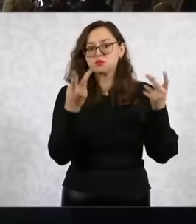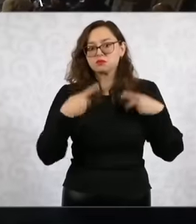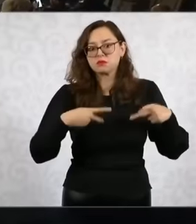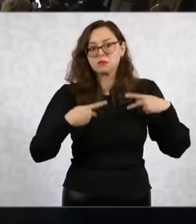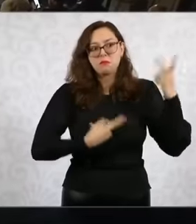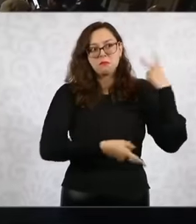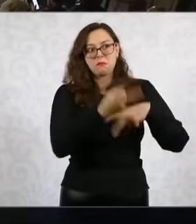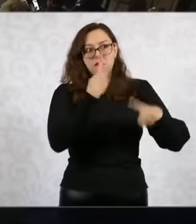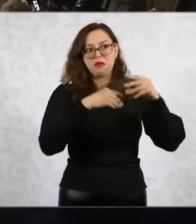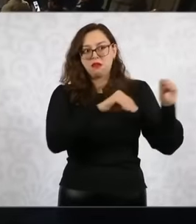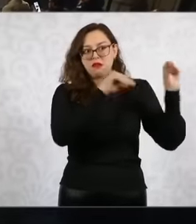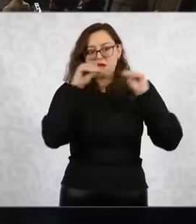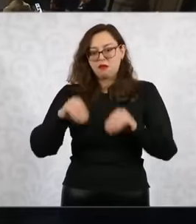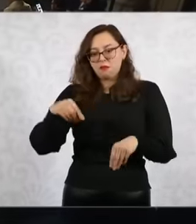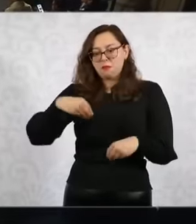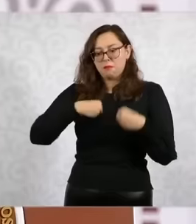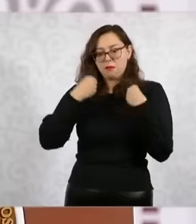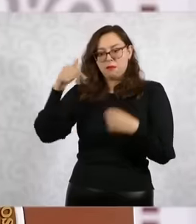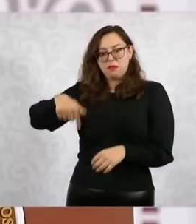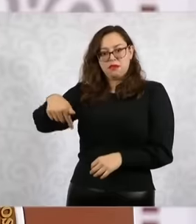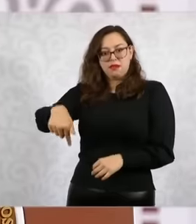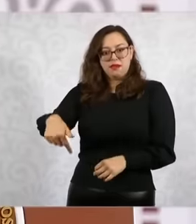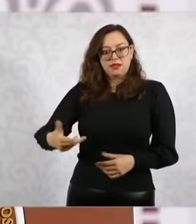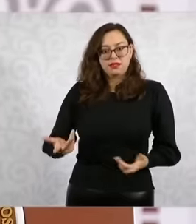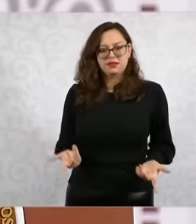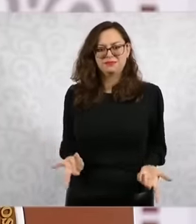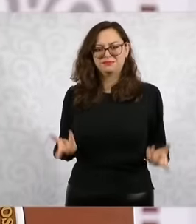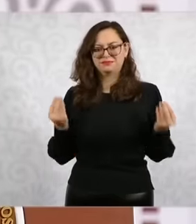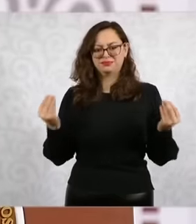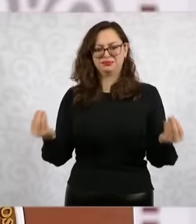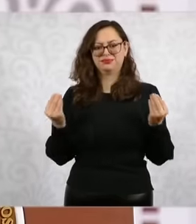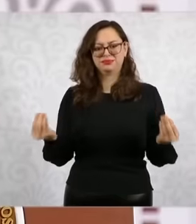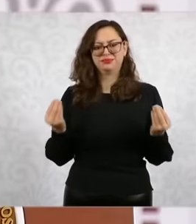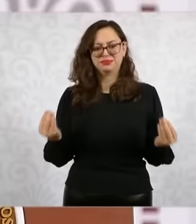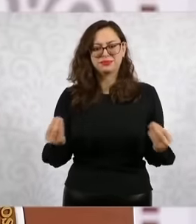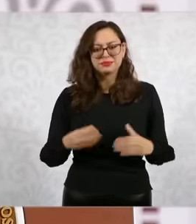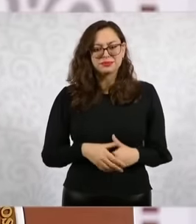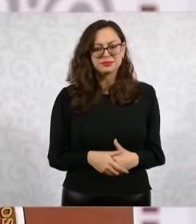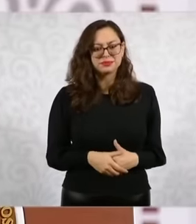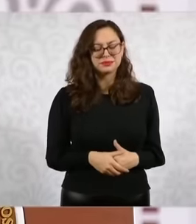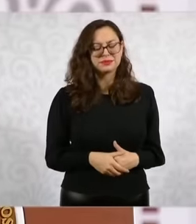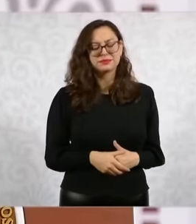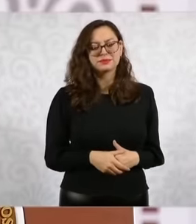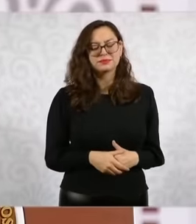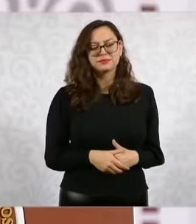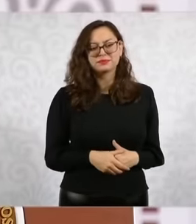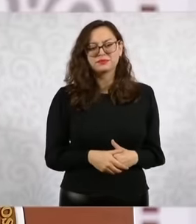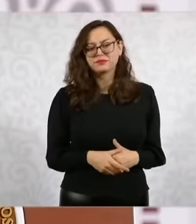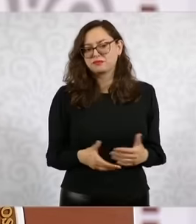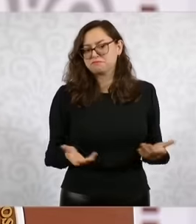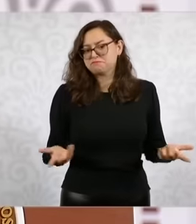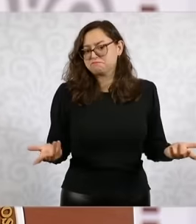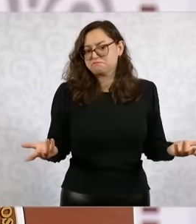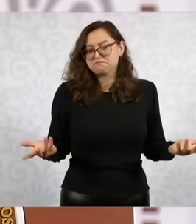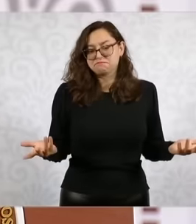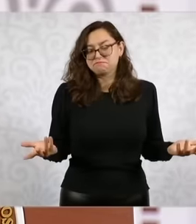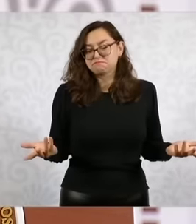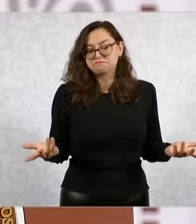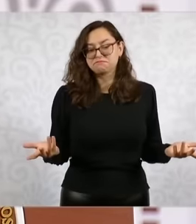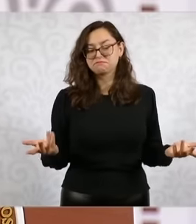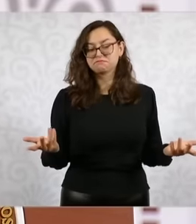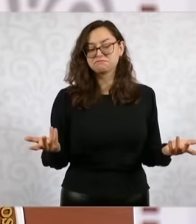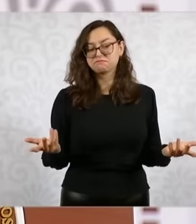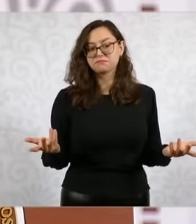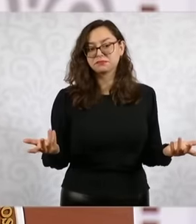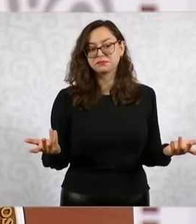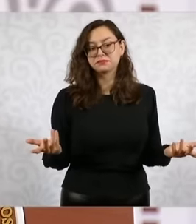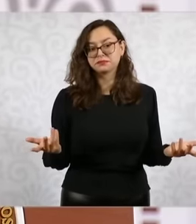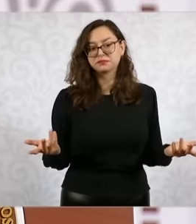who live in Mexico from that time and others. also but eh we believe